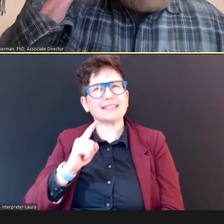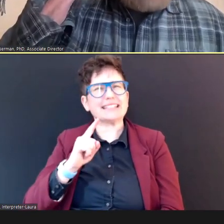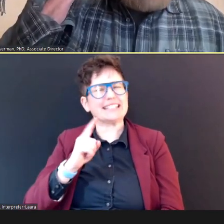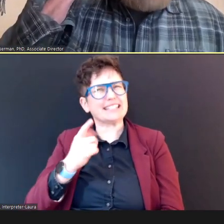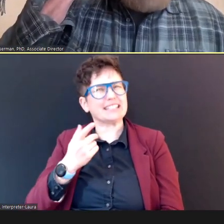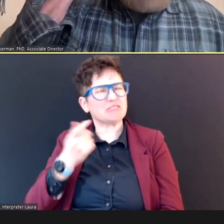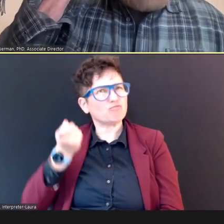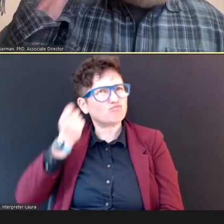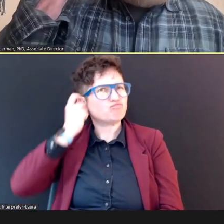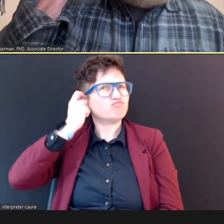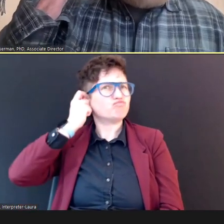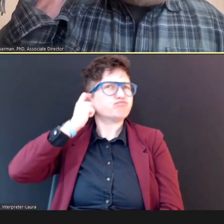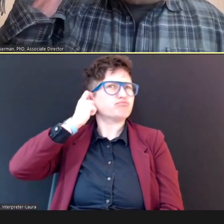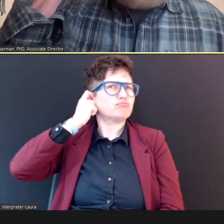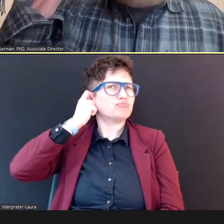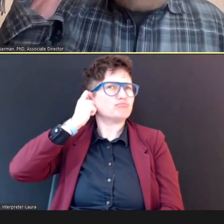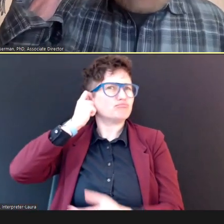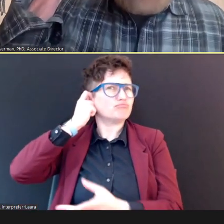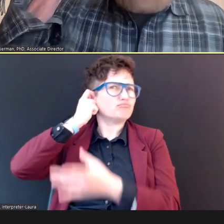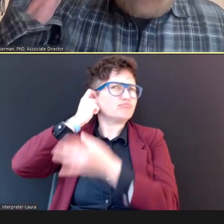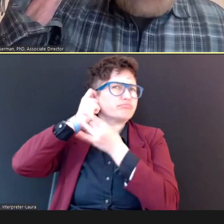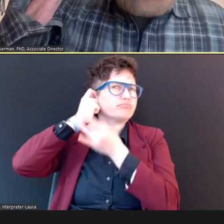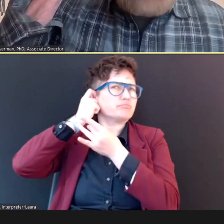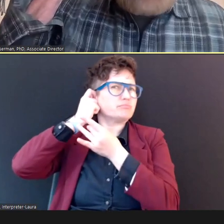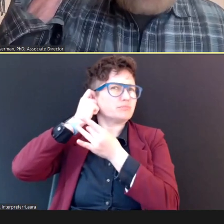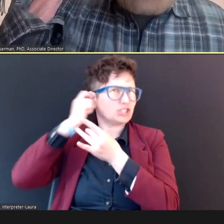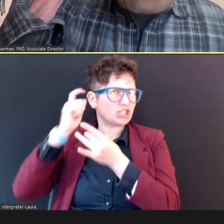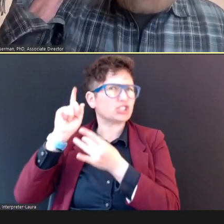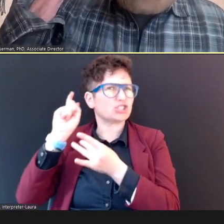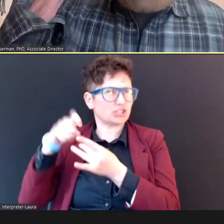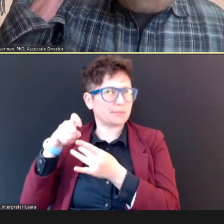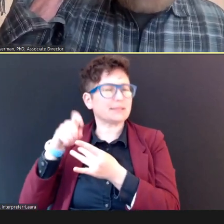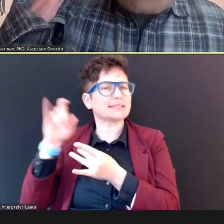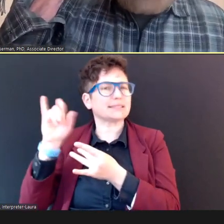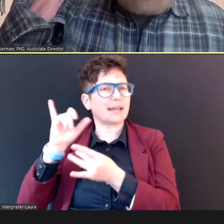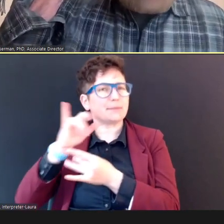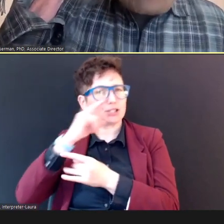It should be that tight, in the Child that I'm screening, it can't